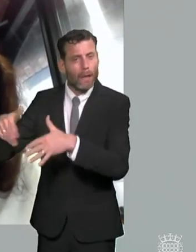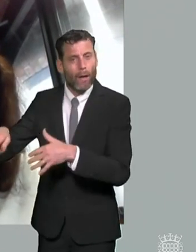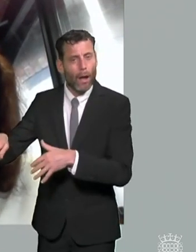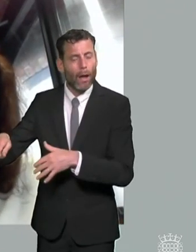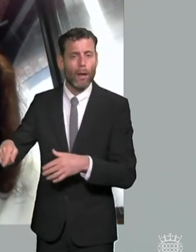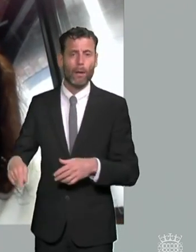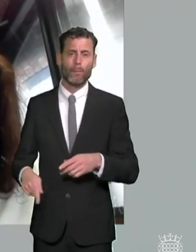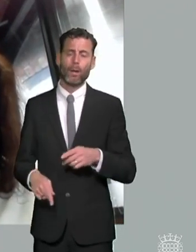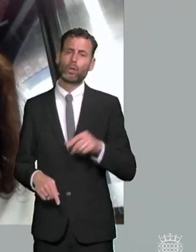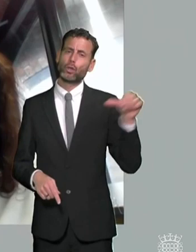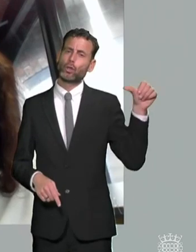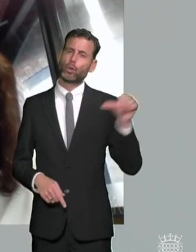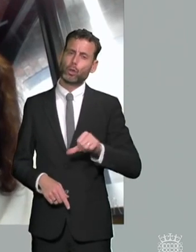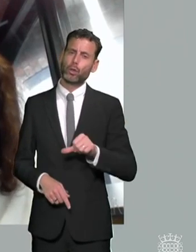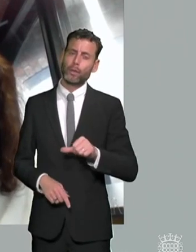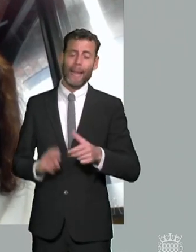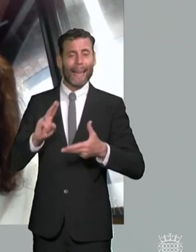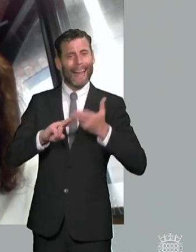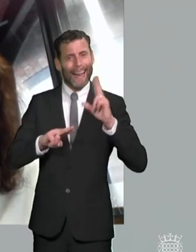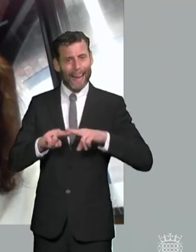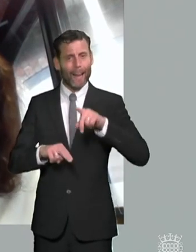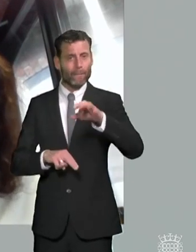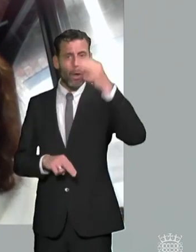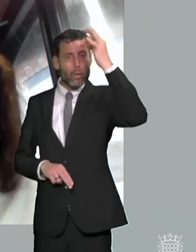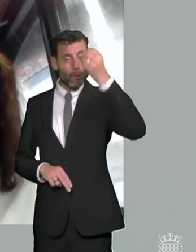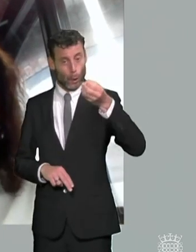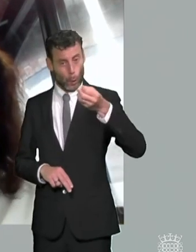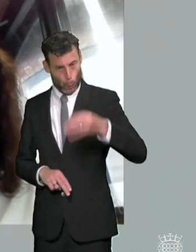they might lose the tribunal case but but but where's the kind of stick to beat them